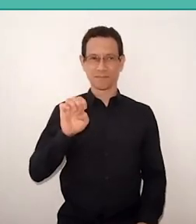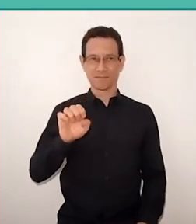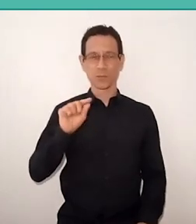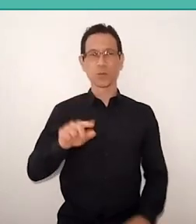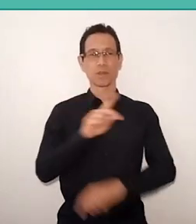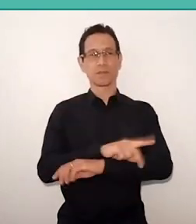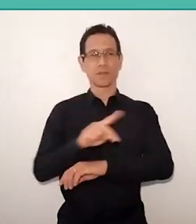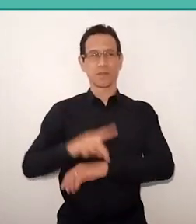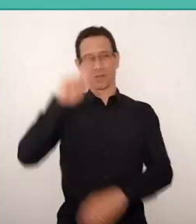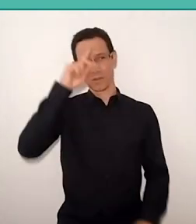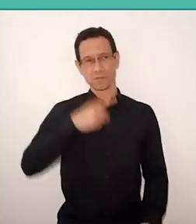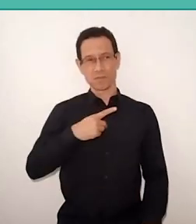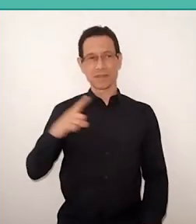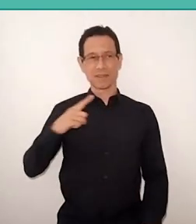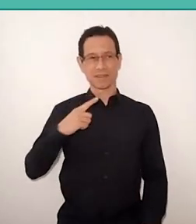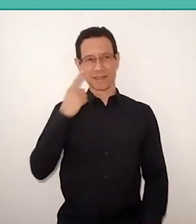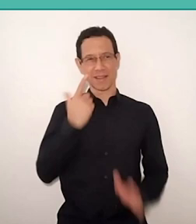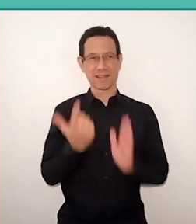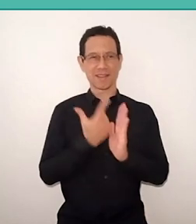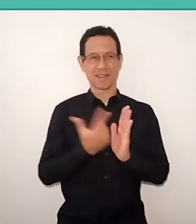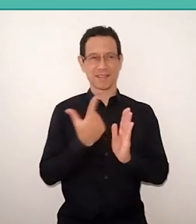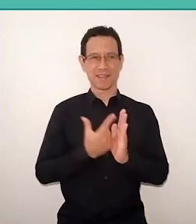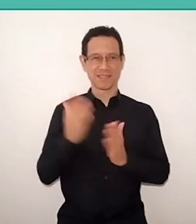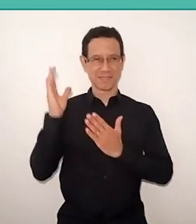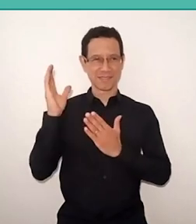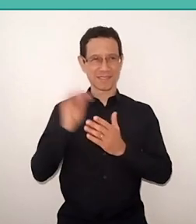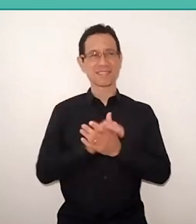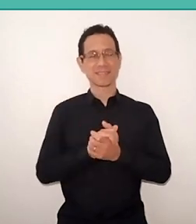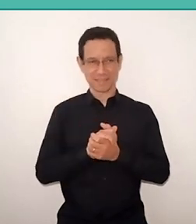I have a book in my hand, which is still the sixth edition,